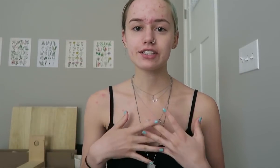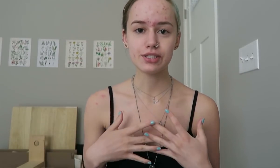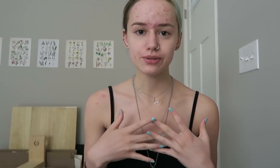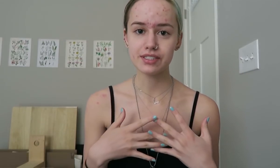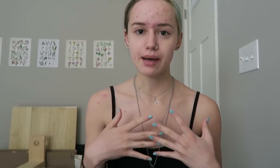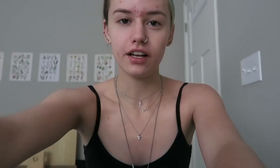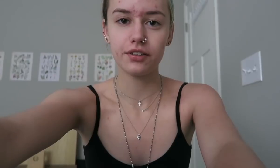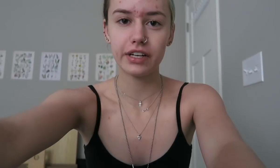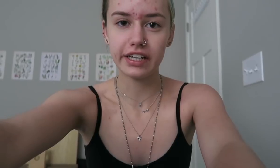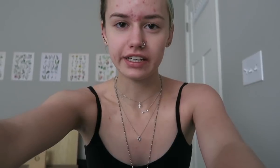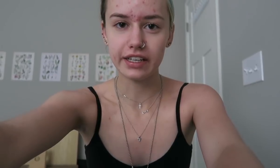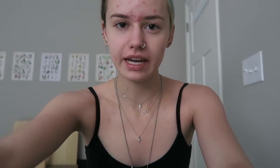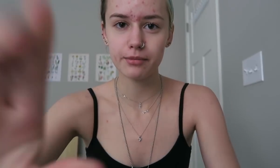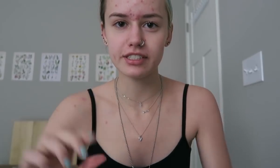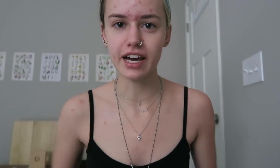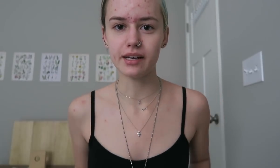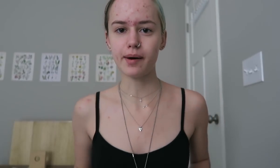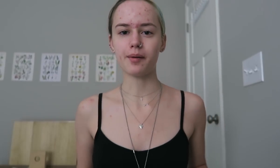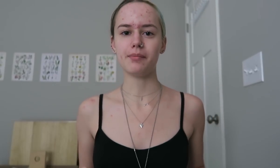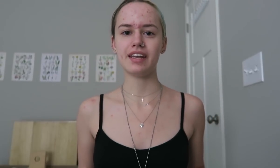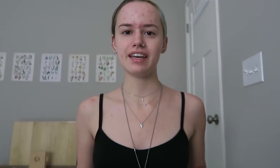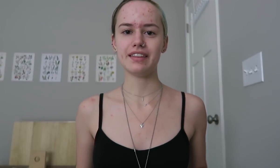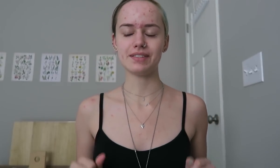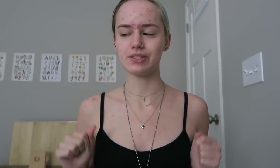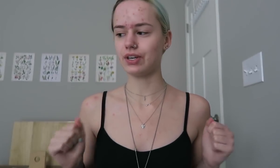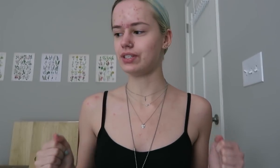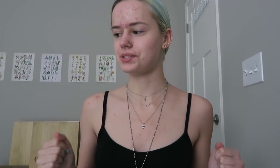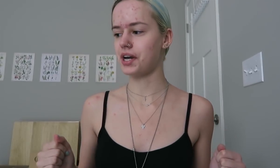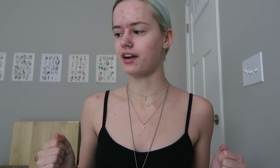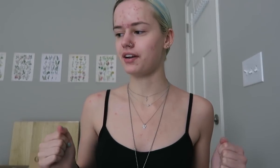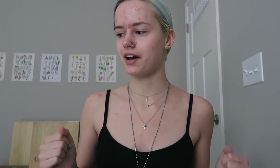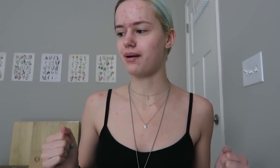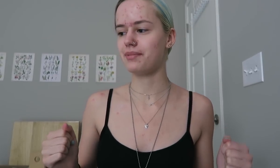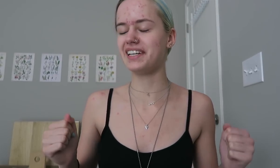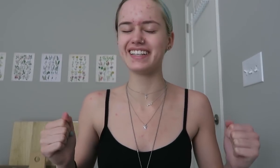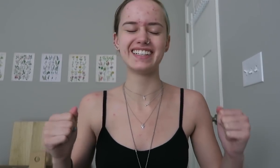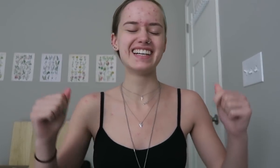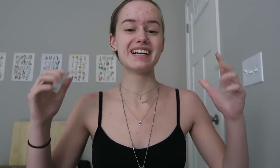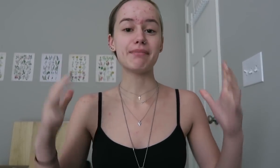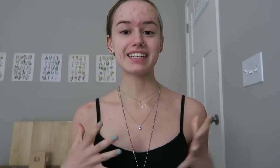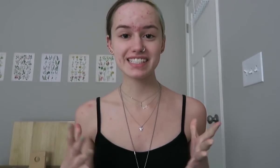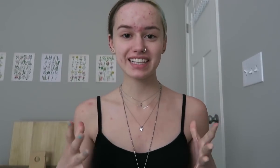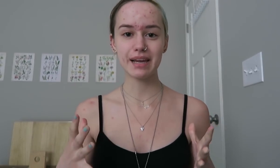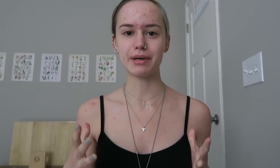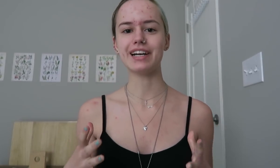All righty, camera died about a minute in, um this is a good start. My disclaimer.